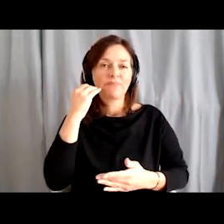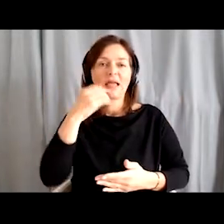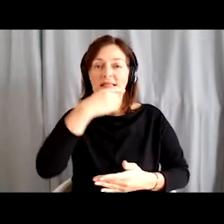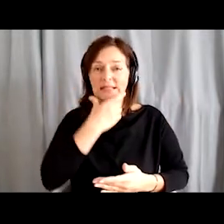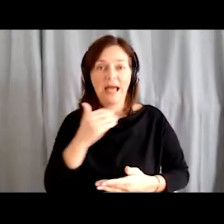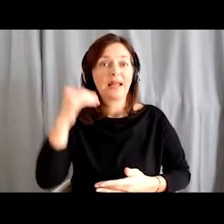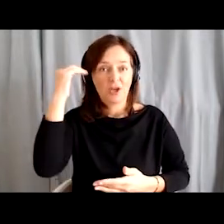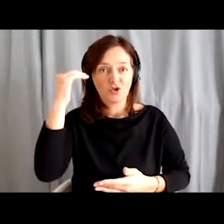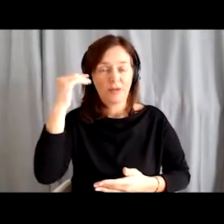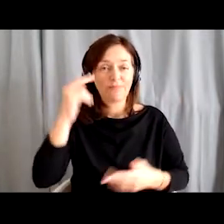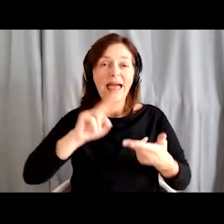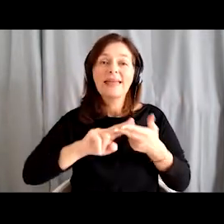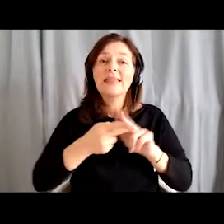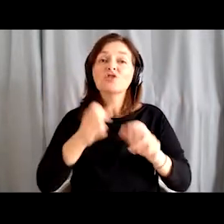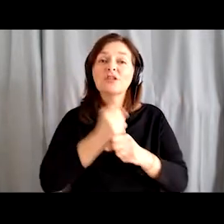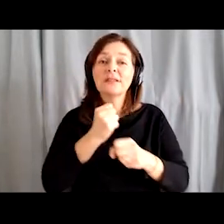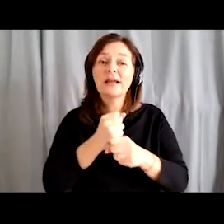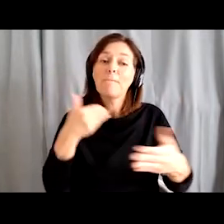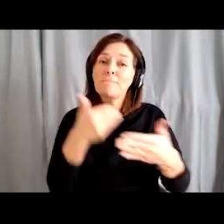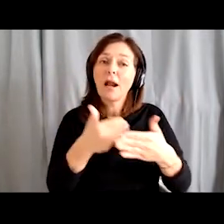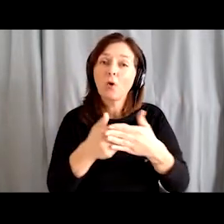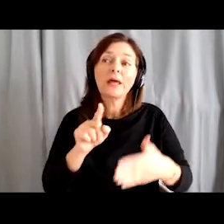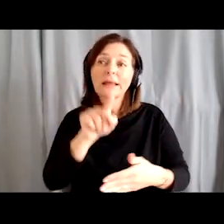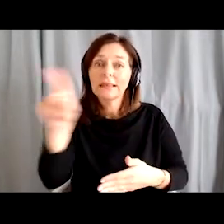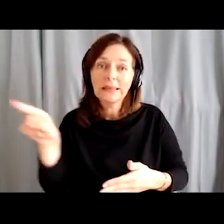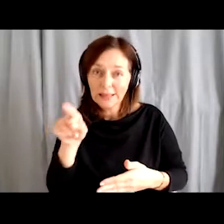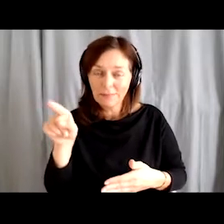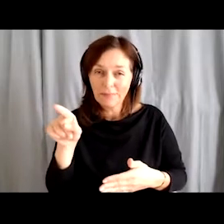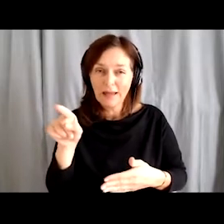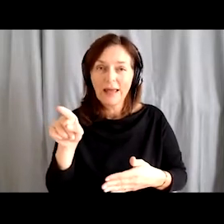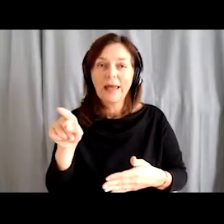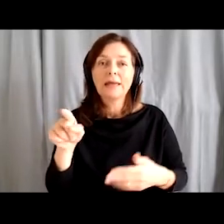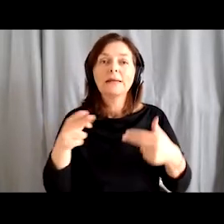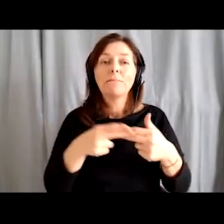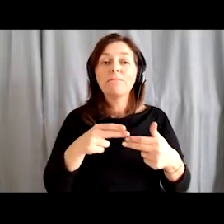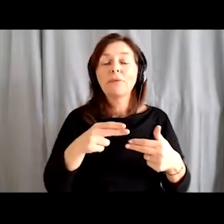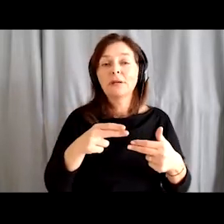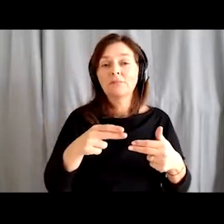Based on a survey, we consider their needs when designing new programmes.